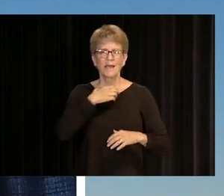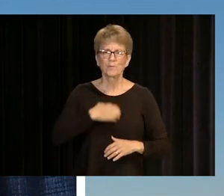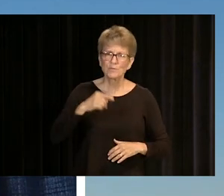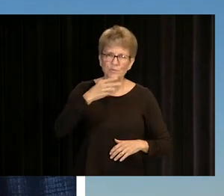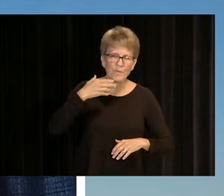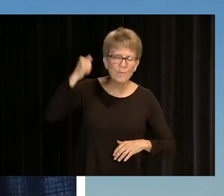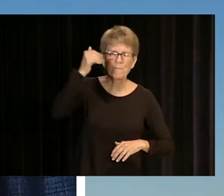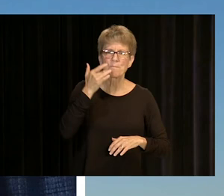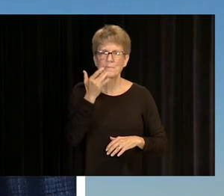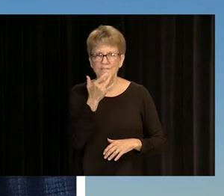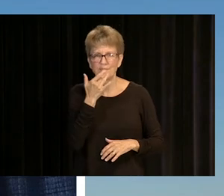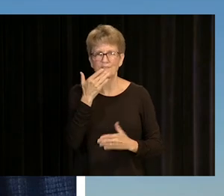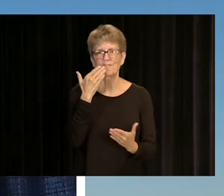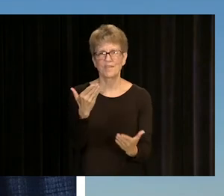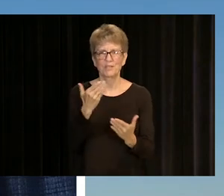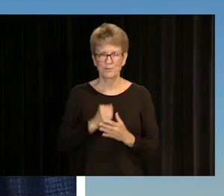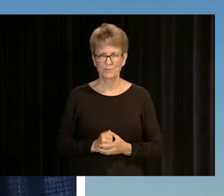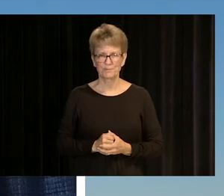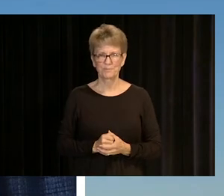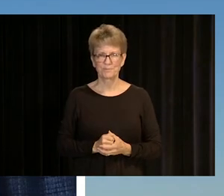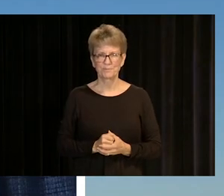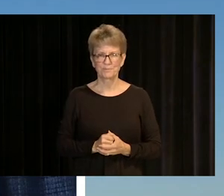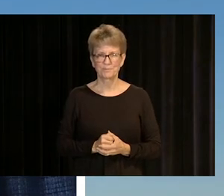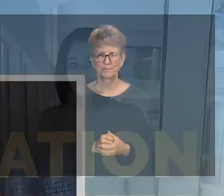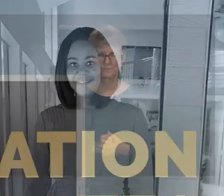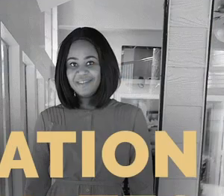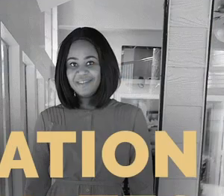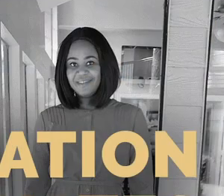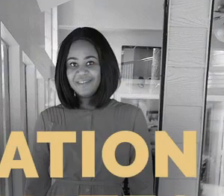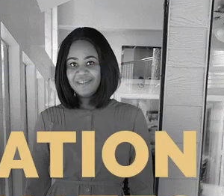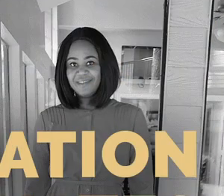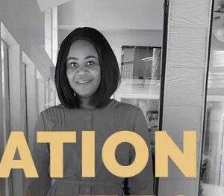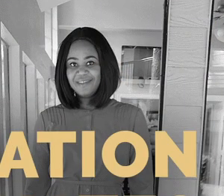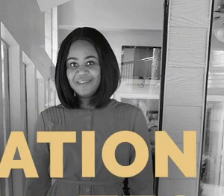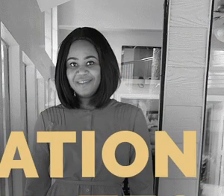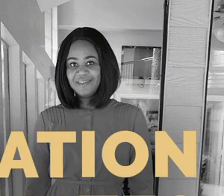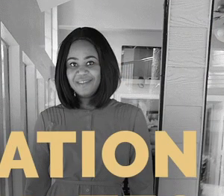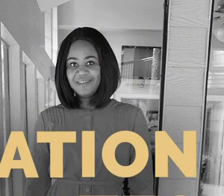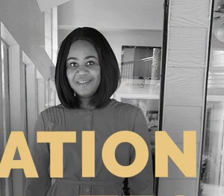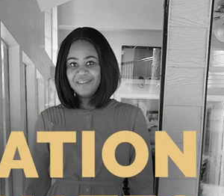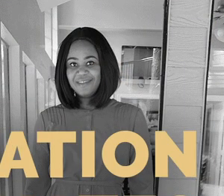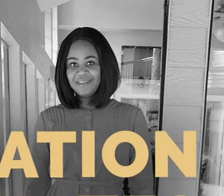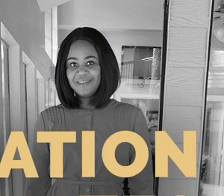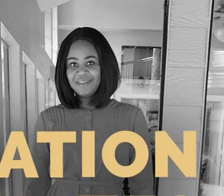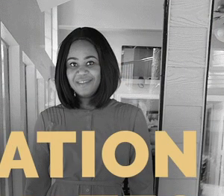AND I WANT TO WISH YOU ALL THE BEST OF LUCK. THANK YOU.